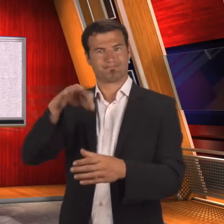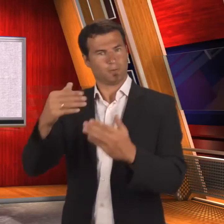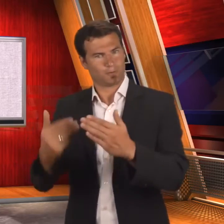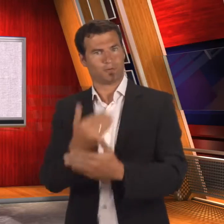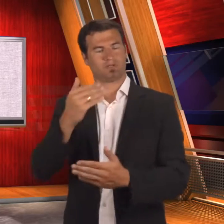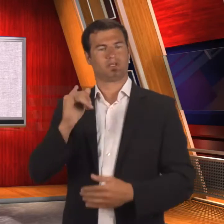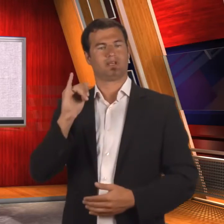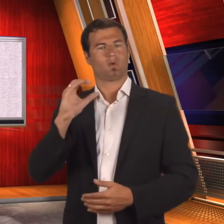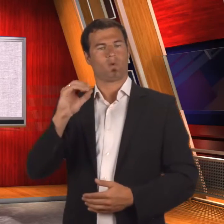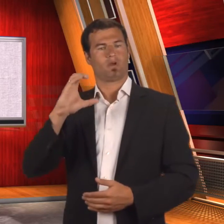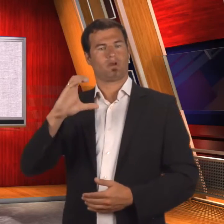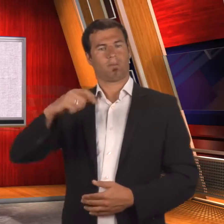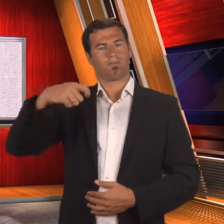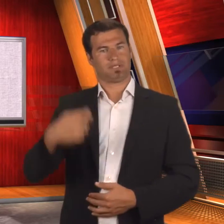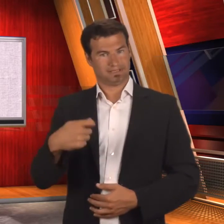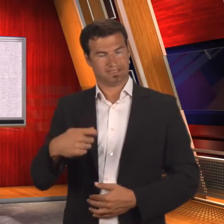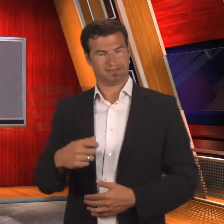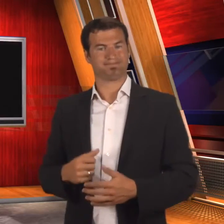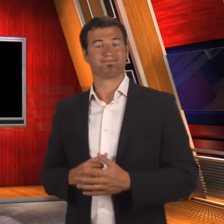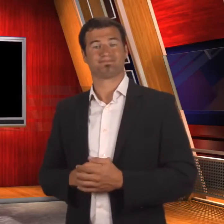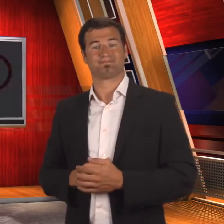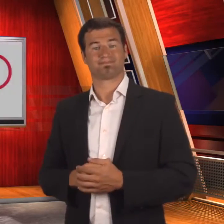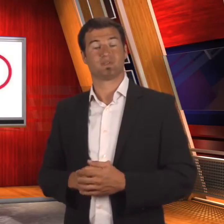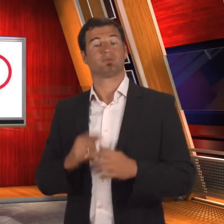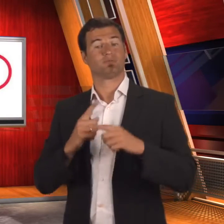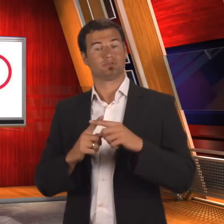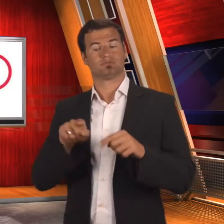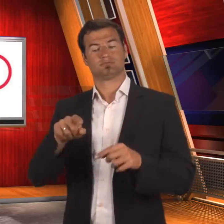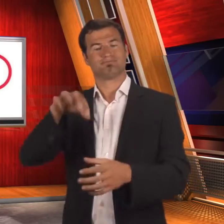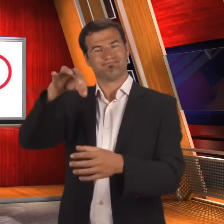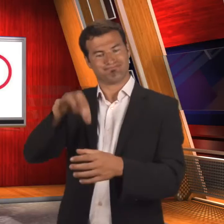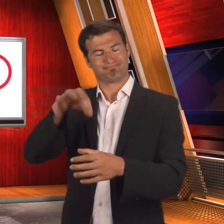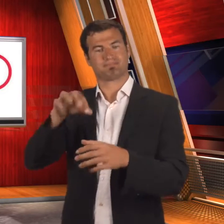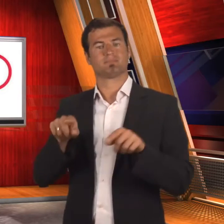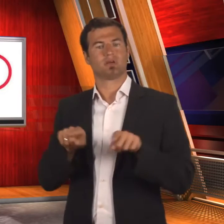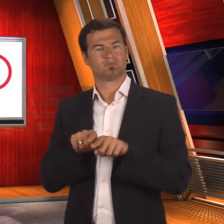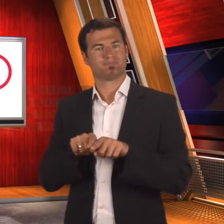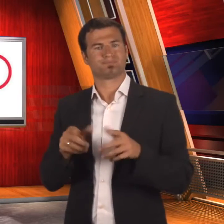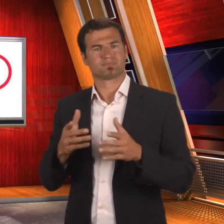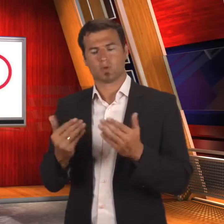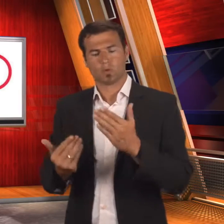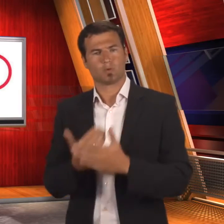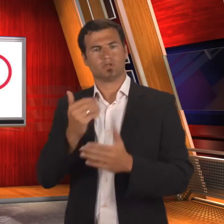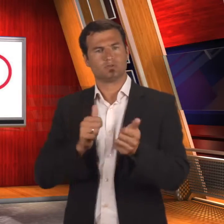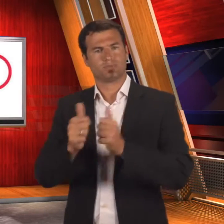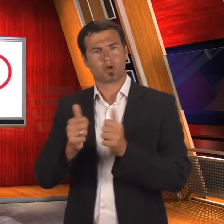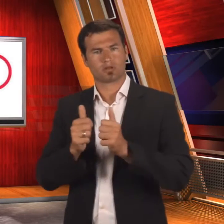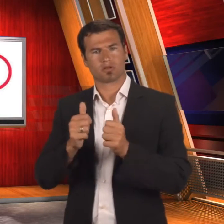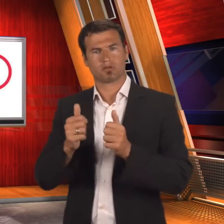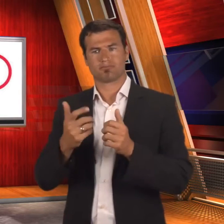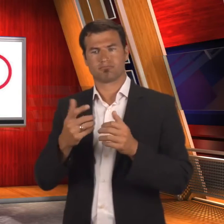The International Olympic Committee will also elect a